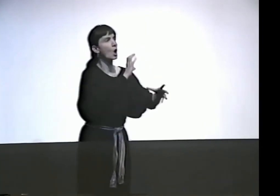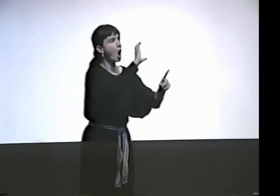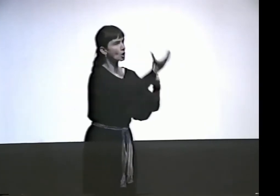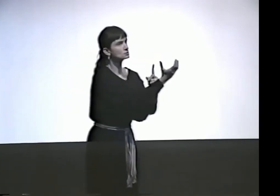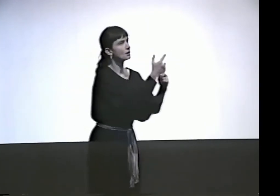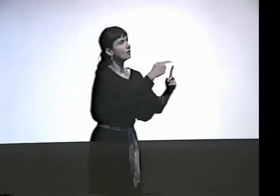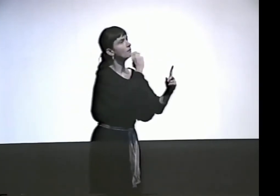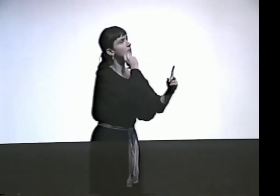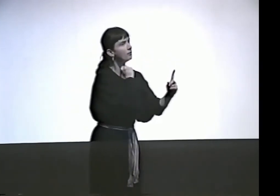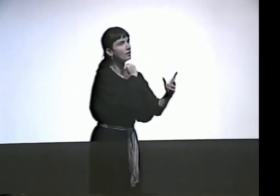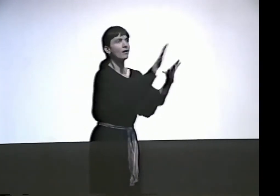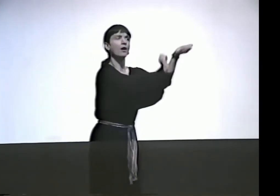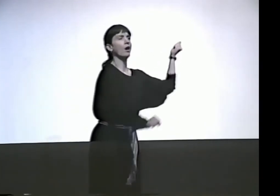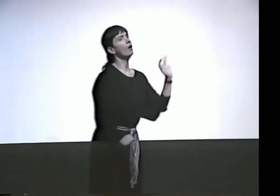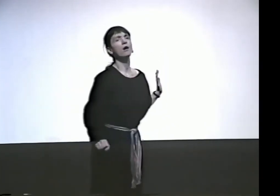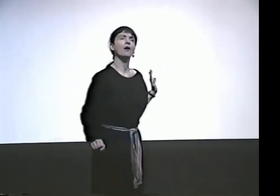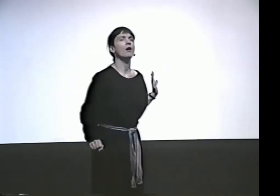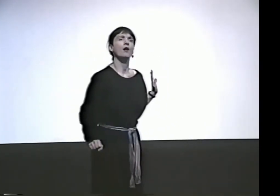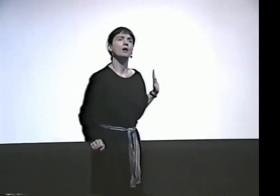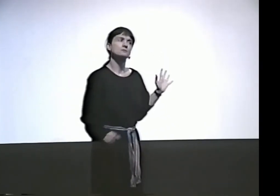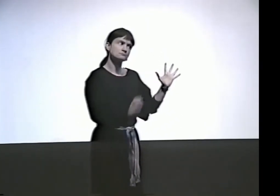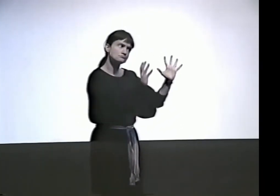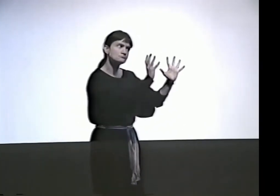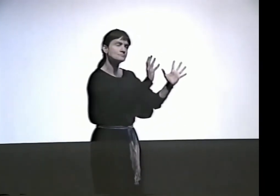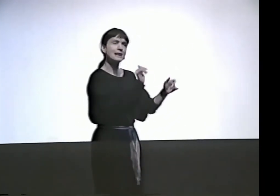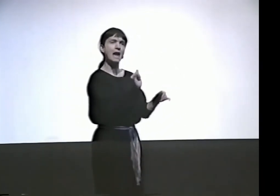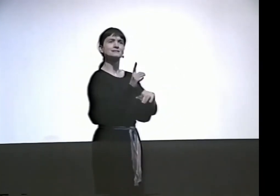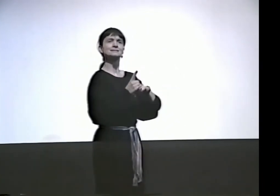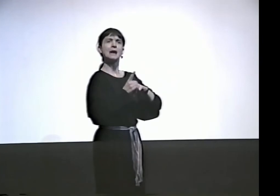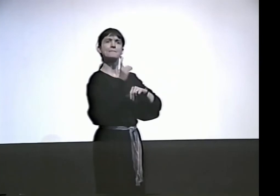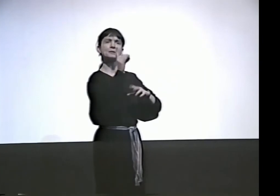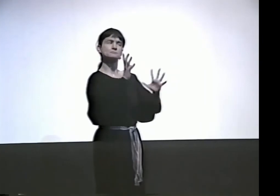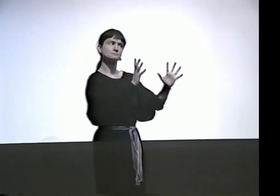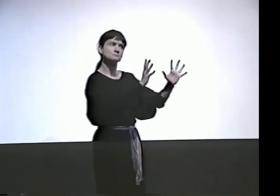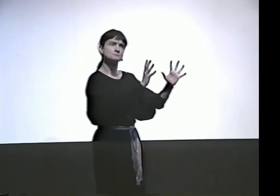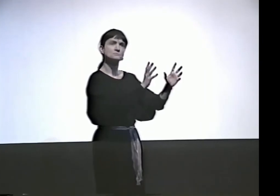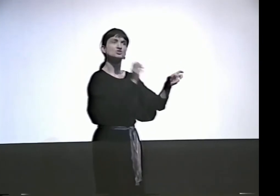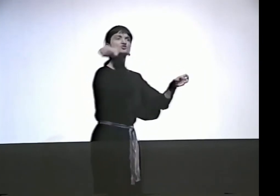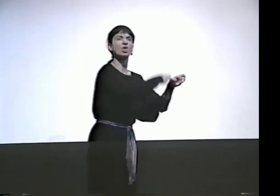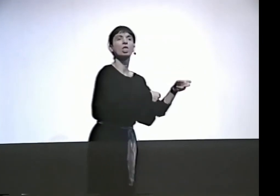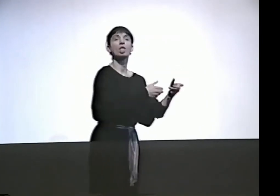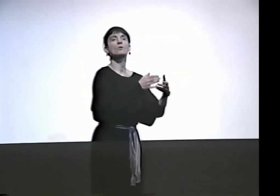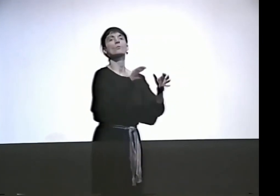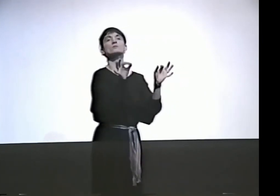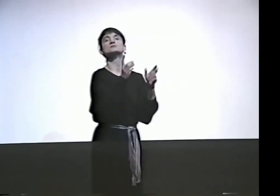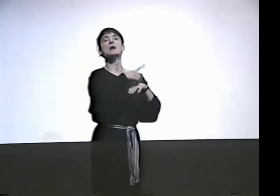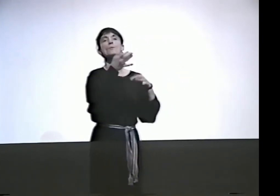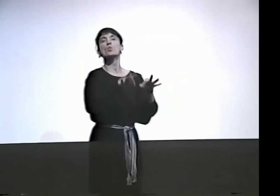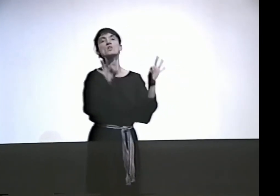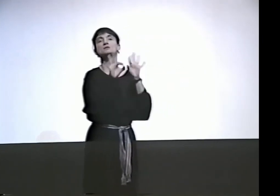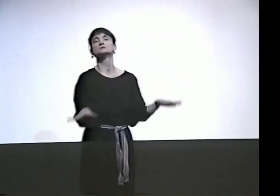AND NEEDS TO CONTINUE. IT'S LIKE A DIAMOND.